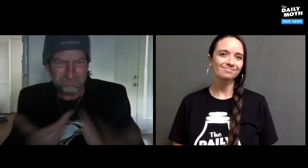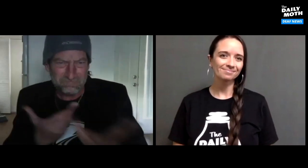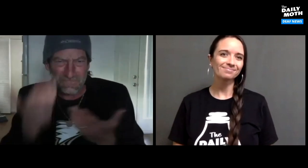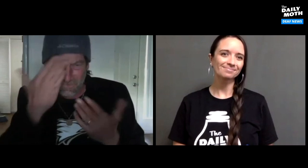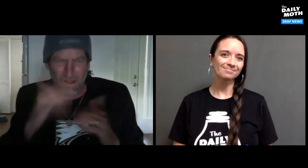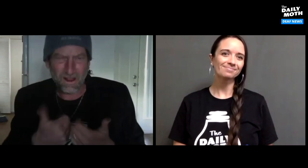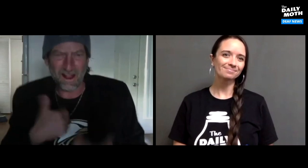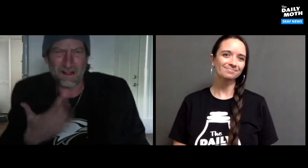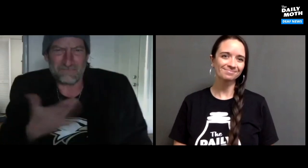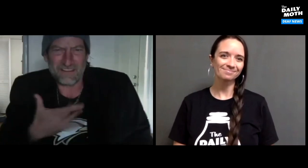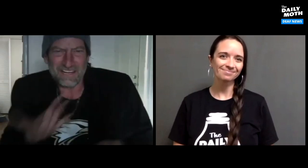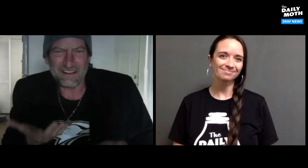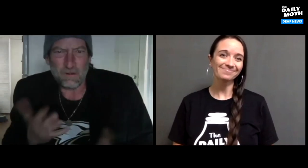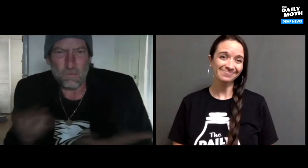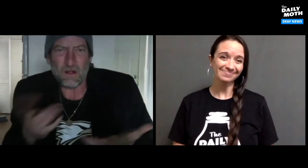You know how I feel.